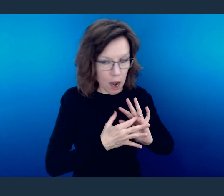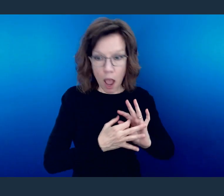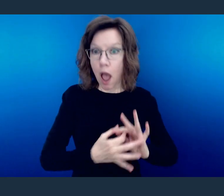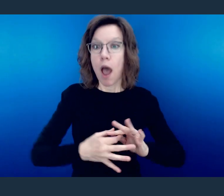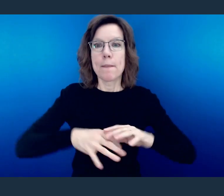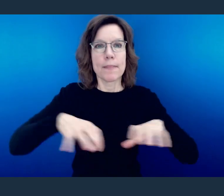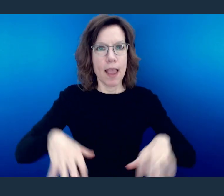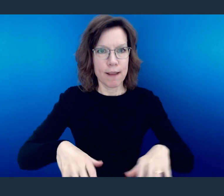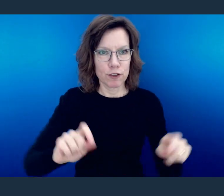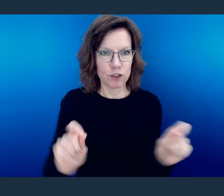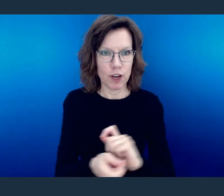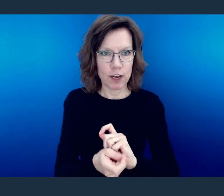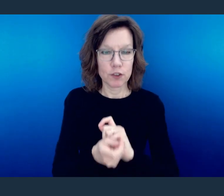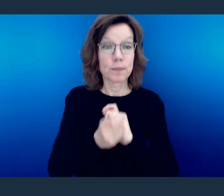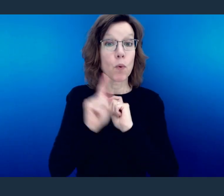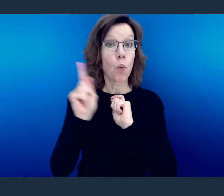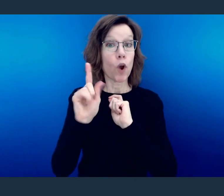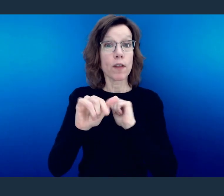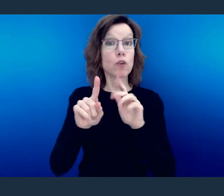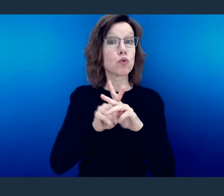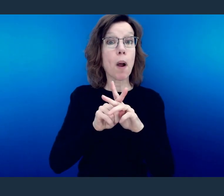And I want to take you down to verses 14-19.